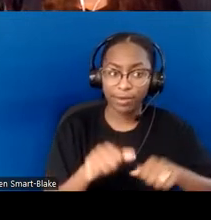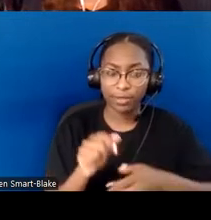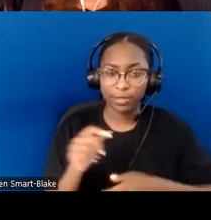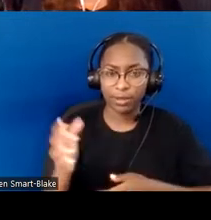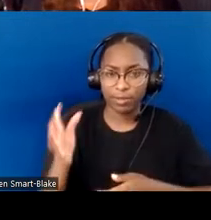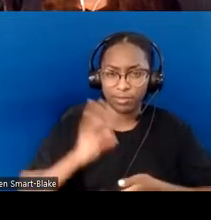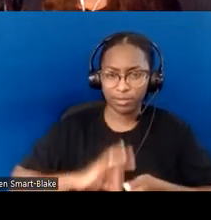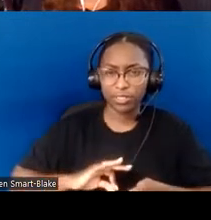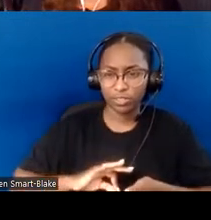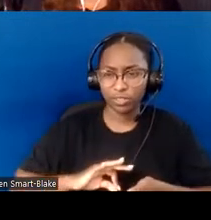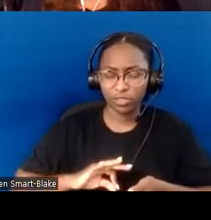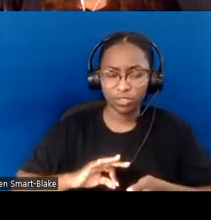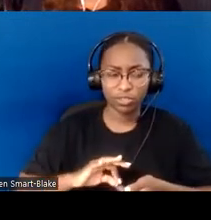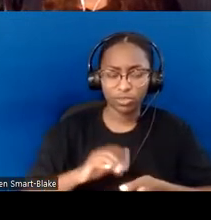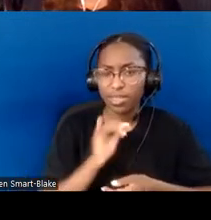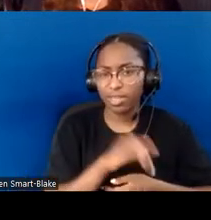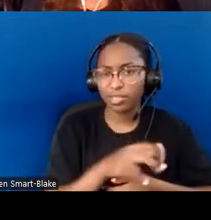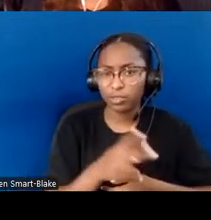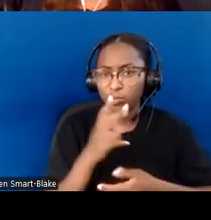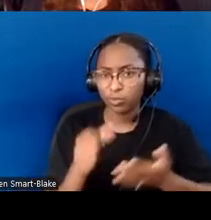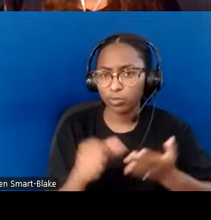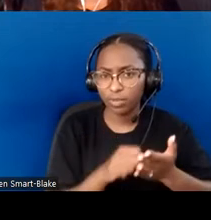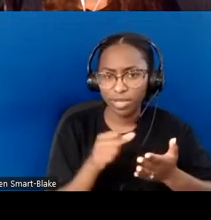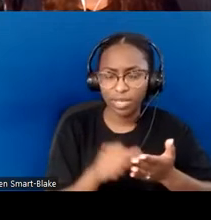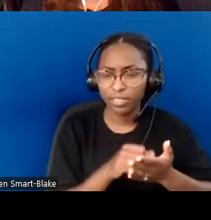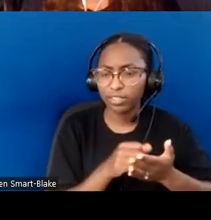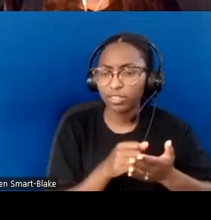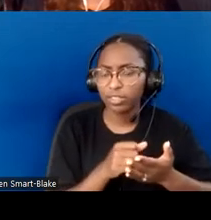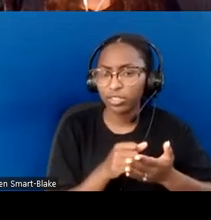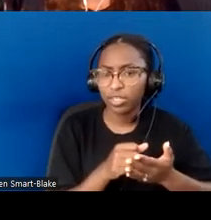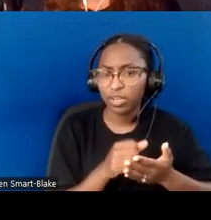but this is a two-page document that could easily take a week or two in your small group.